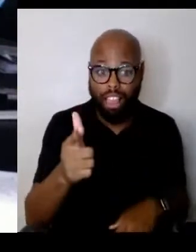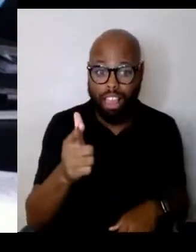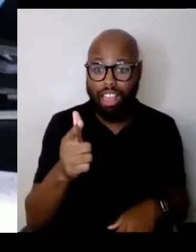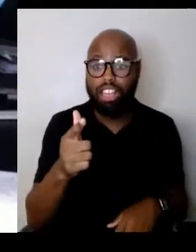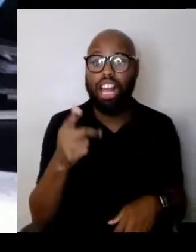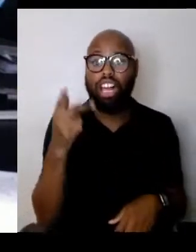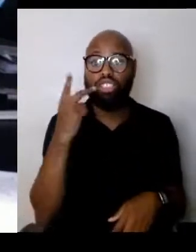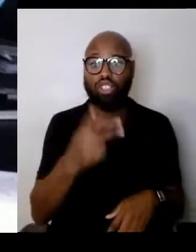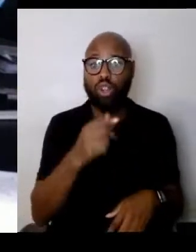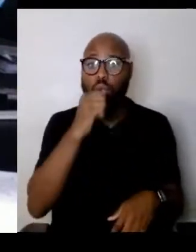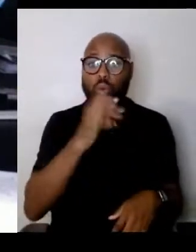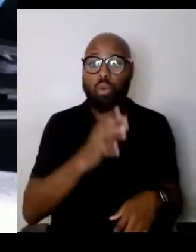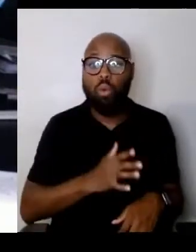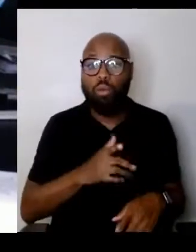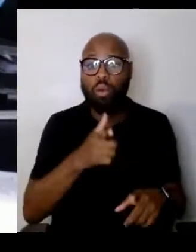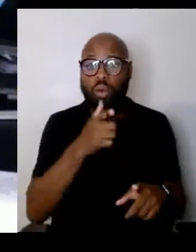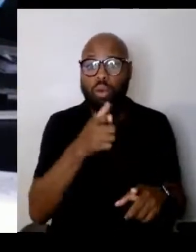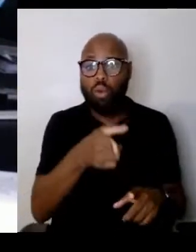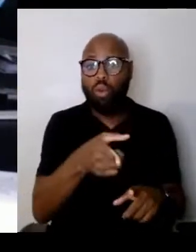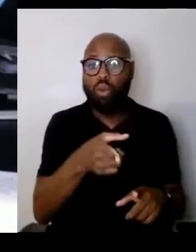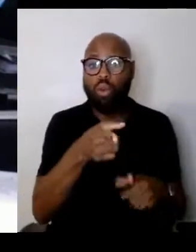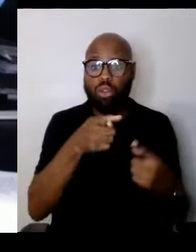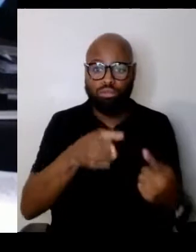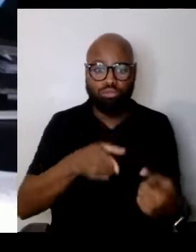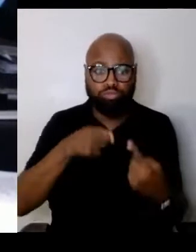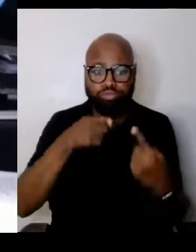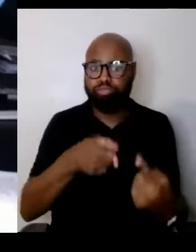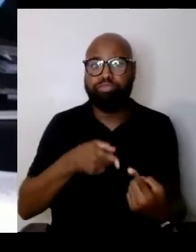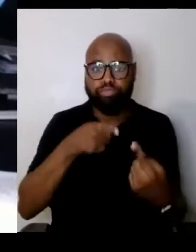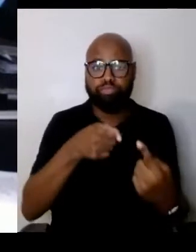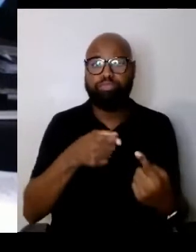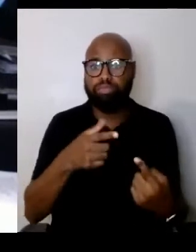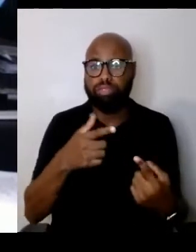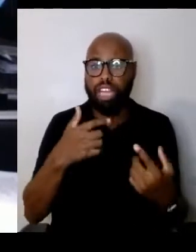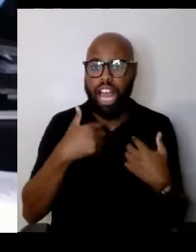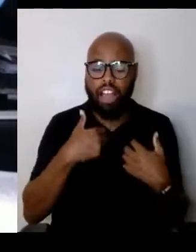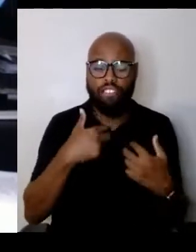who was having trouble keeping her balance on the street